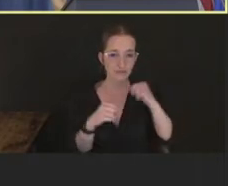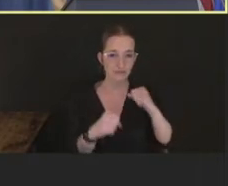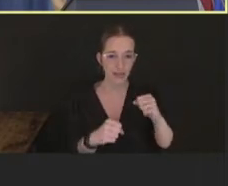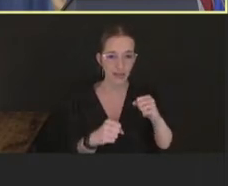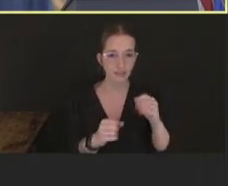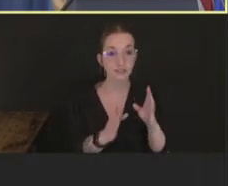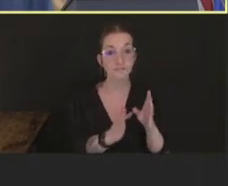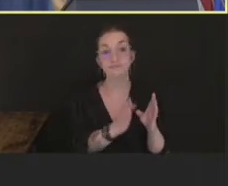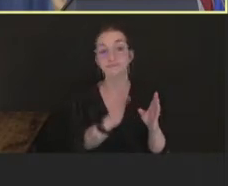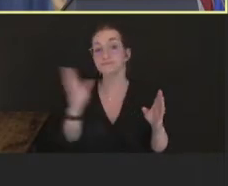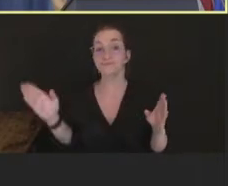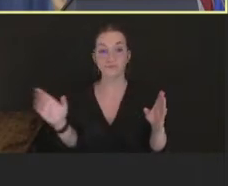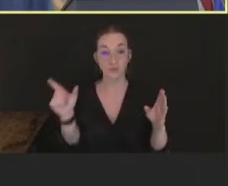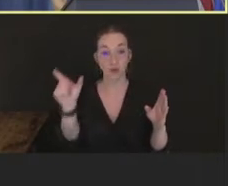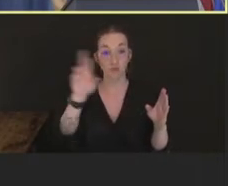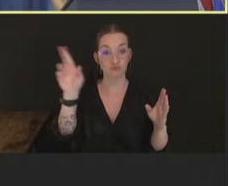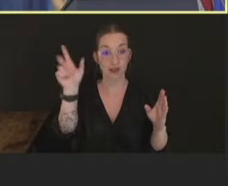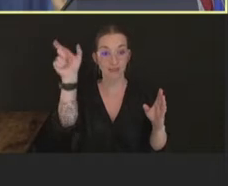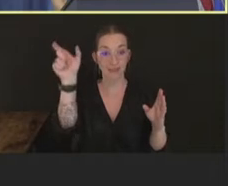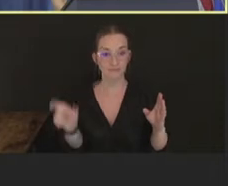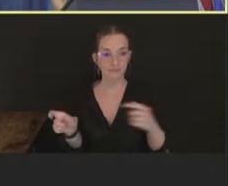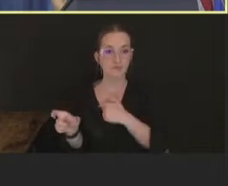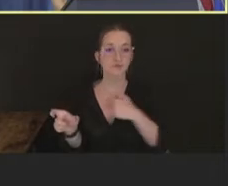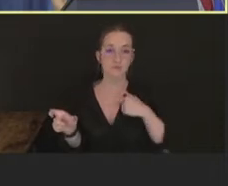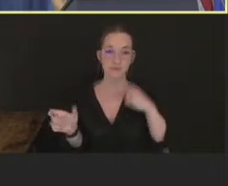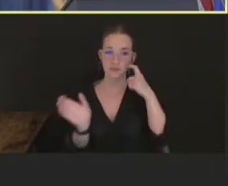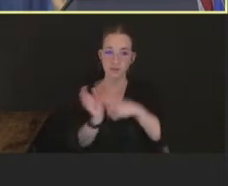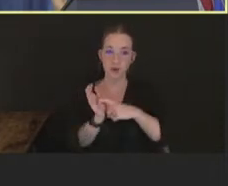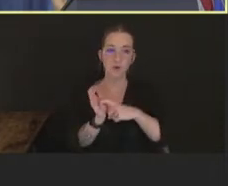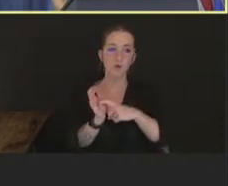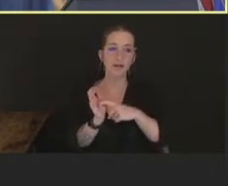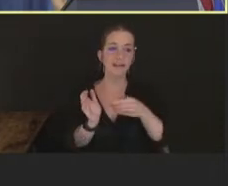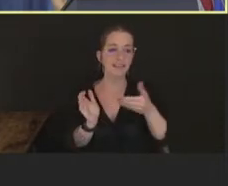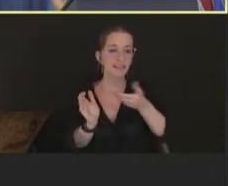we note the introduction of the FDA EUA, allowing the intradermal